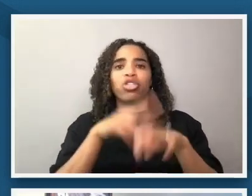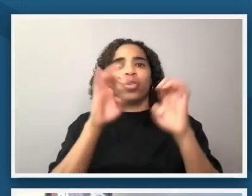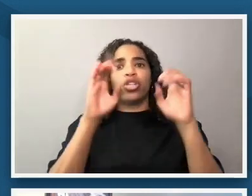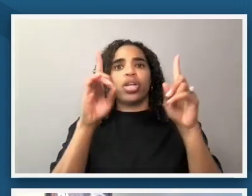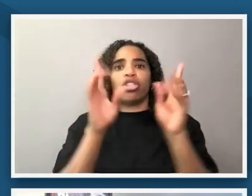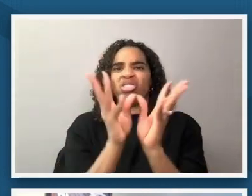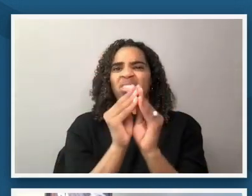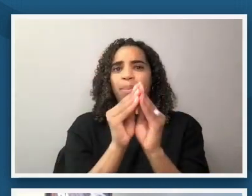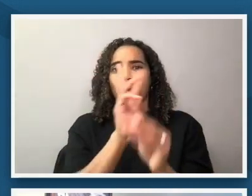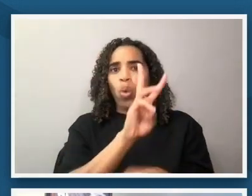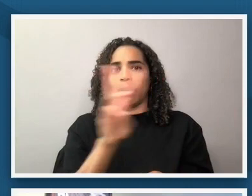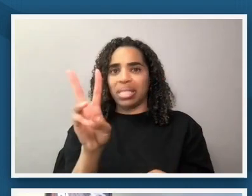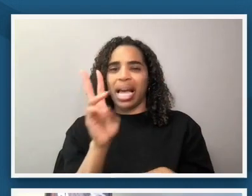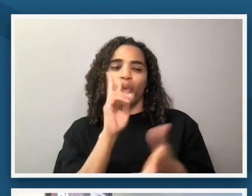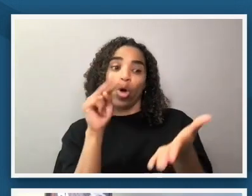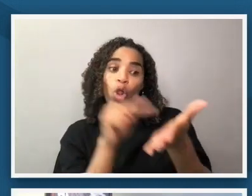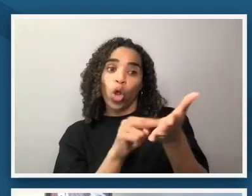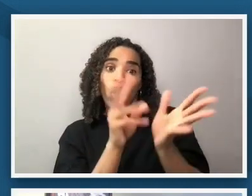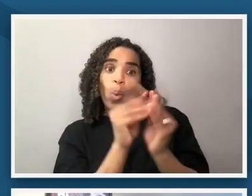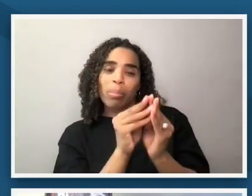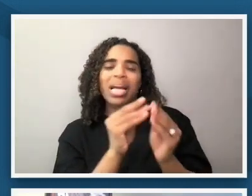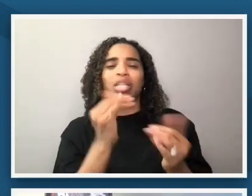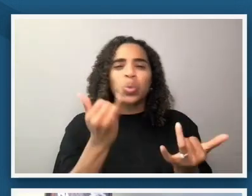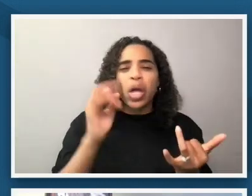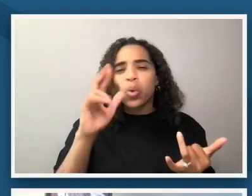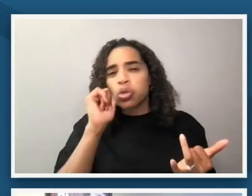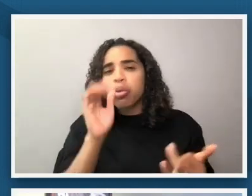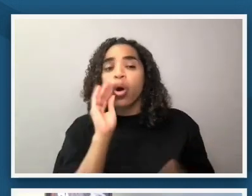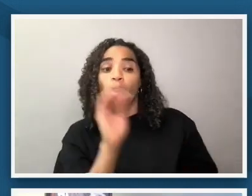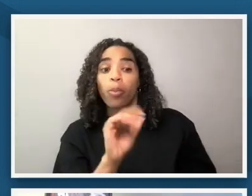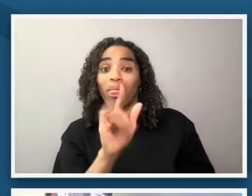hopefully up today or tomorrow with the latest